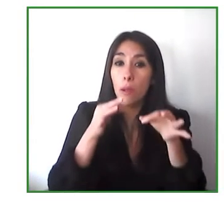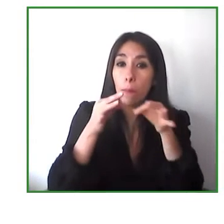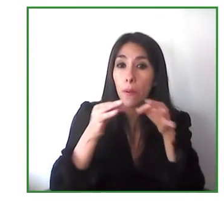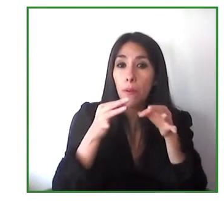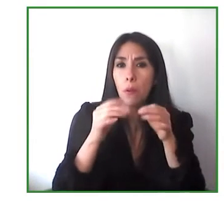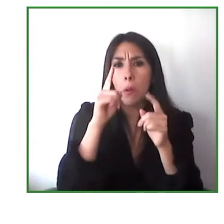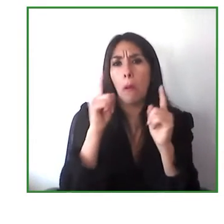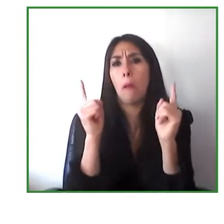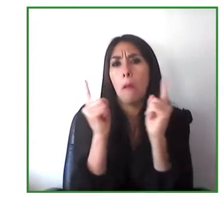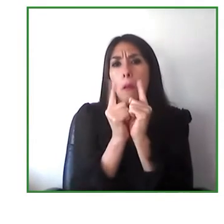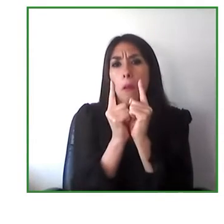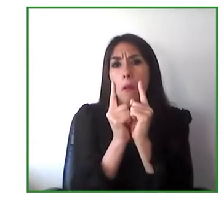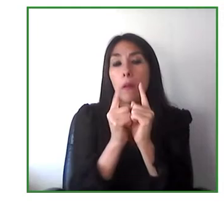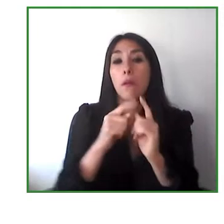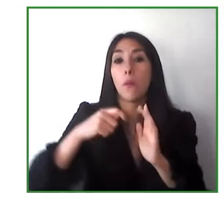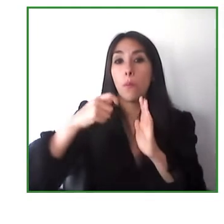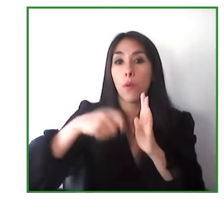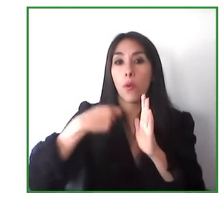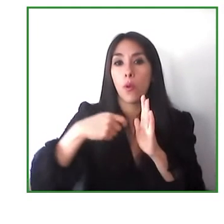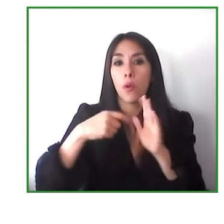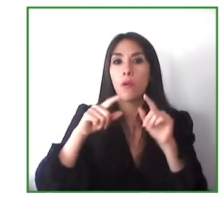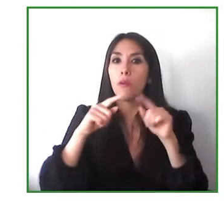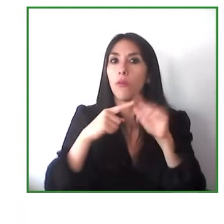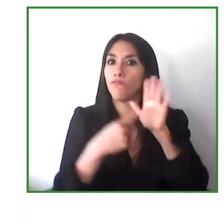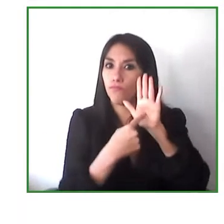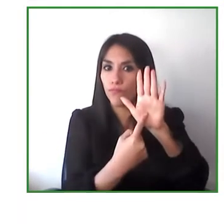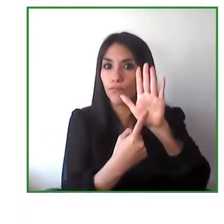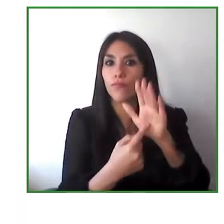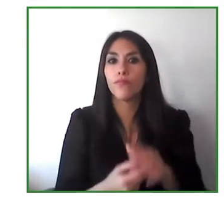transfer project for those who don't know about it the program